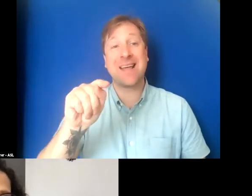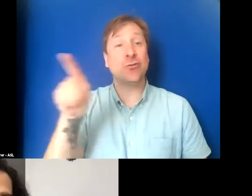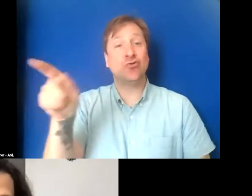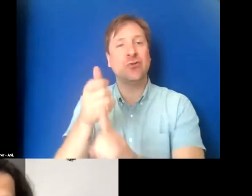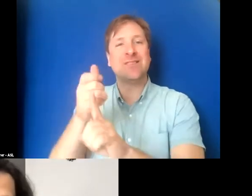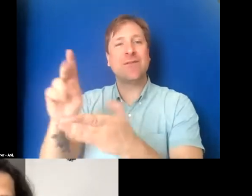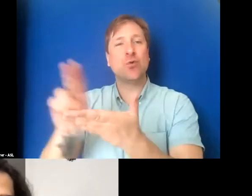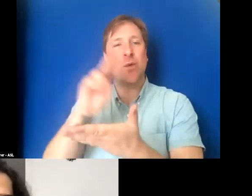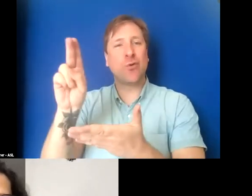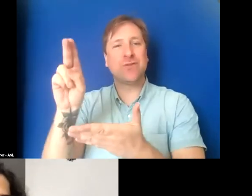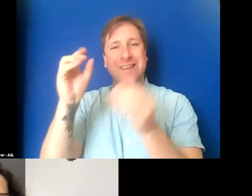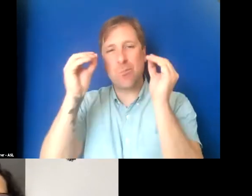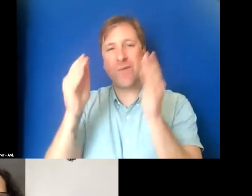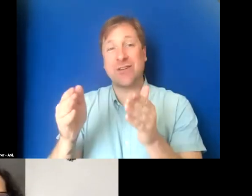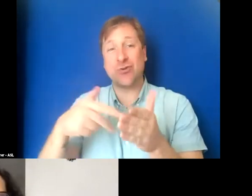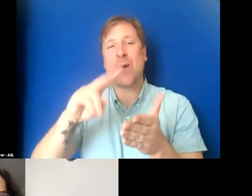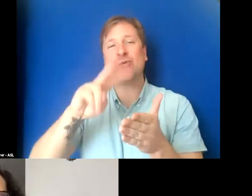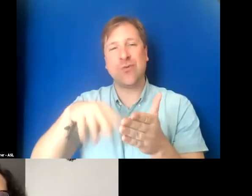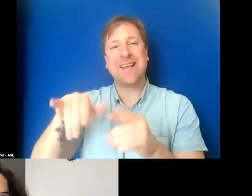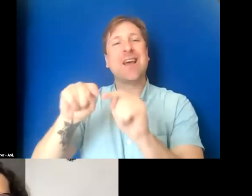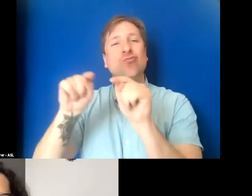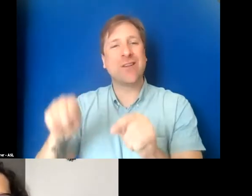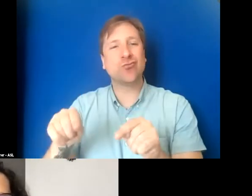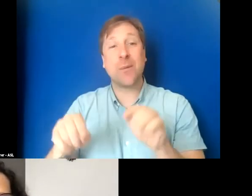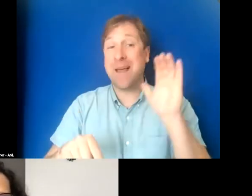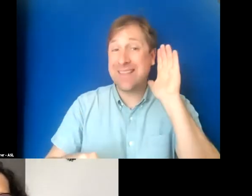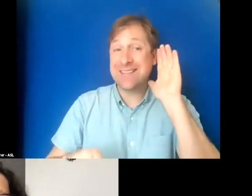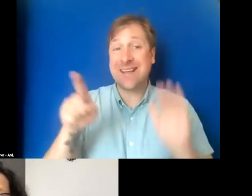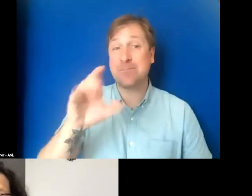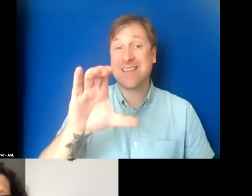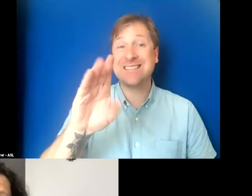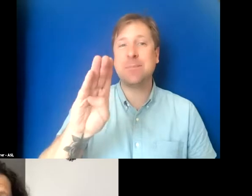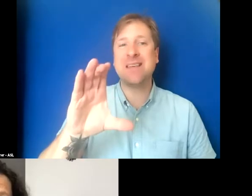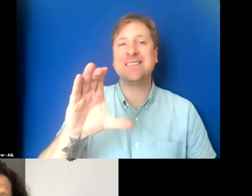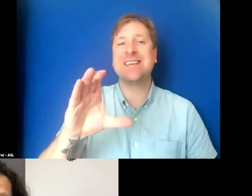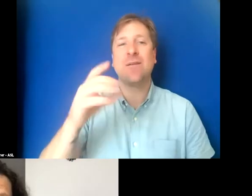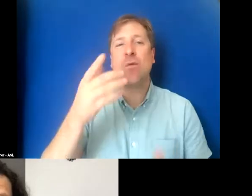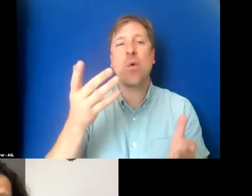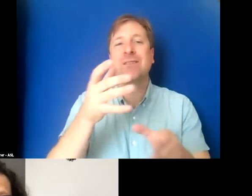I was reading the transcript while listening. CBC is the Canadian Broadcasting Corporation.